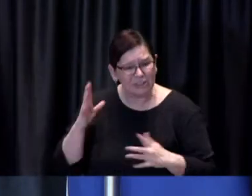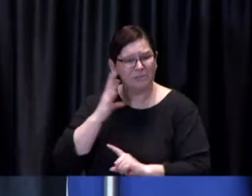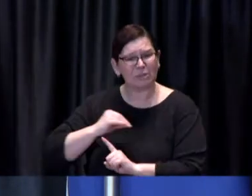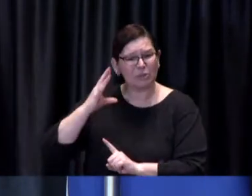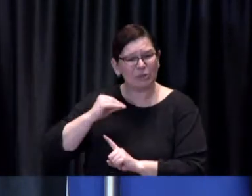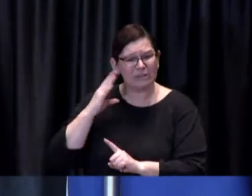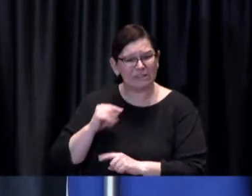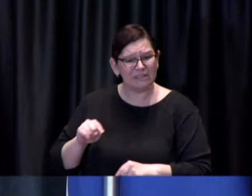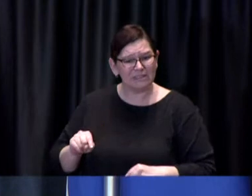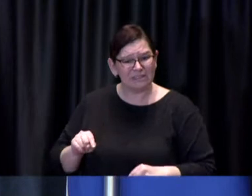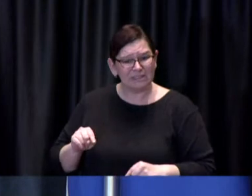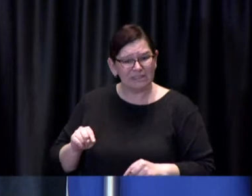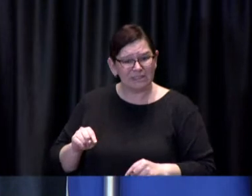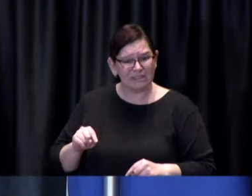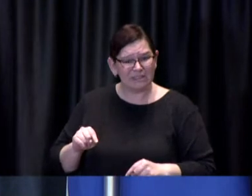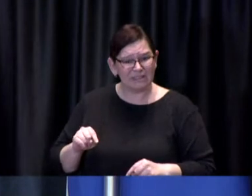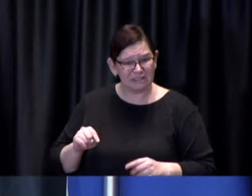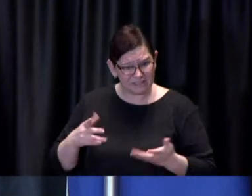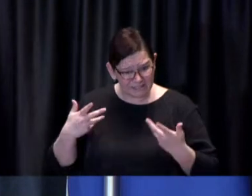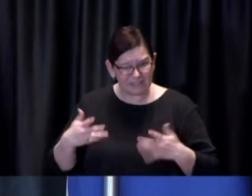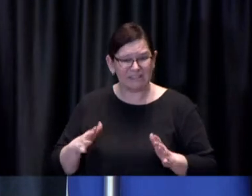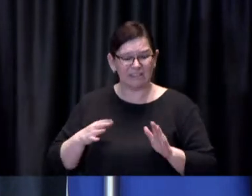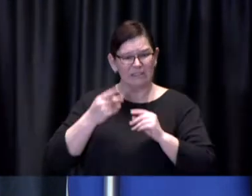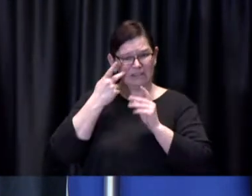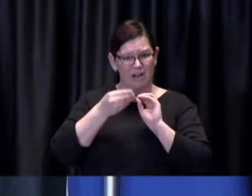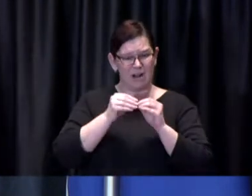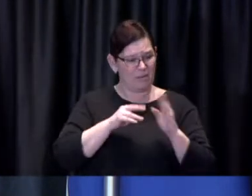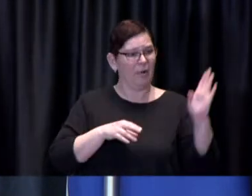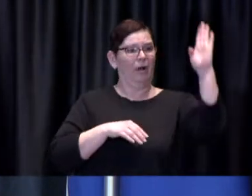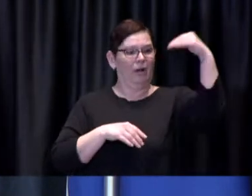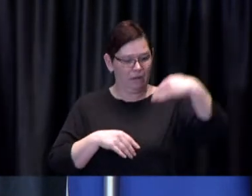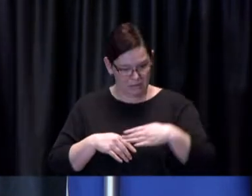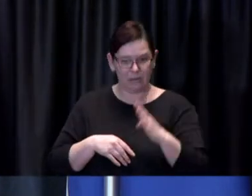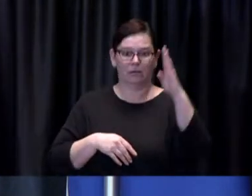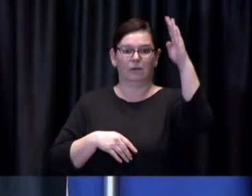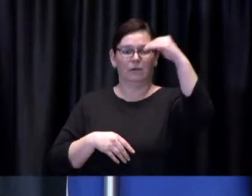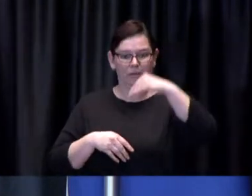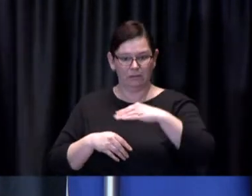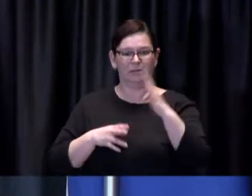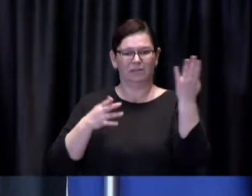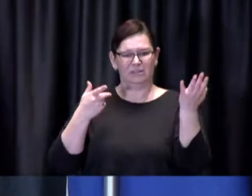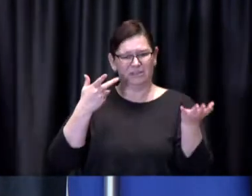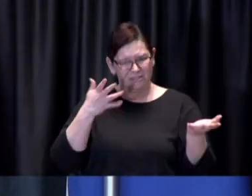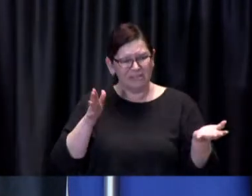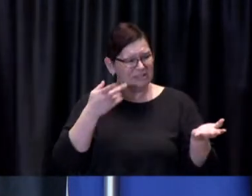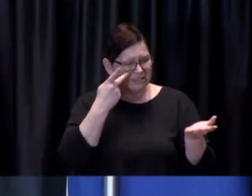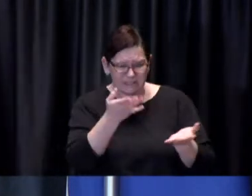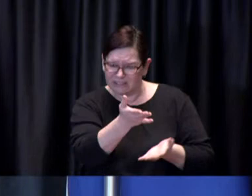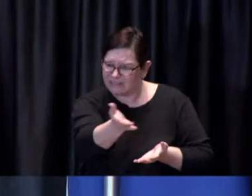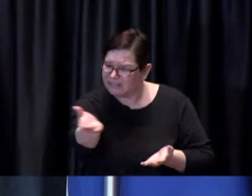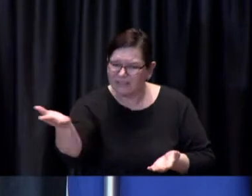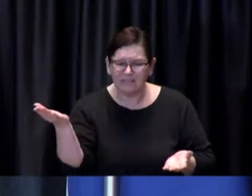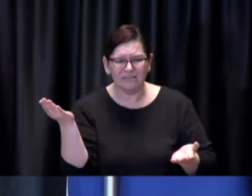we've also seen some real strength and real you know vigilance practiced by Toronto residents